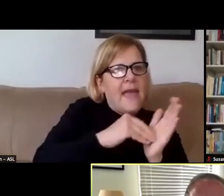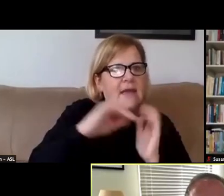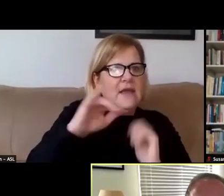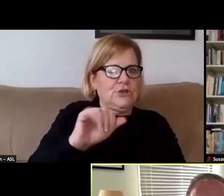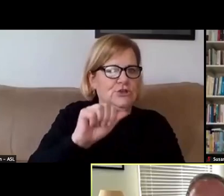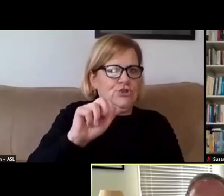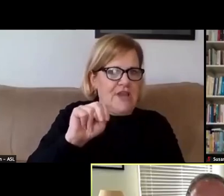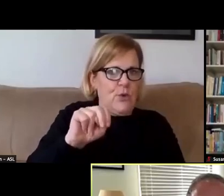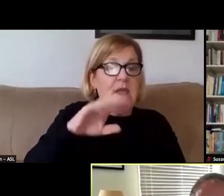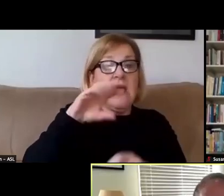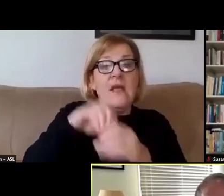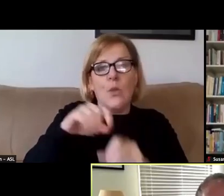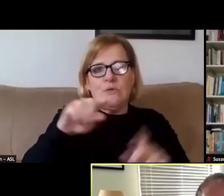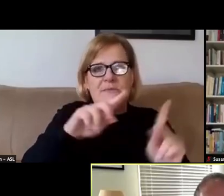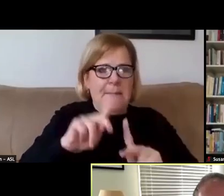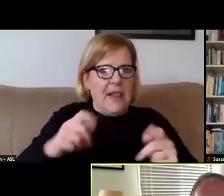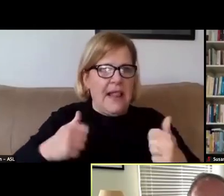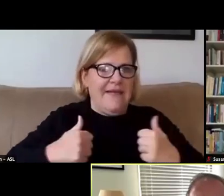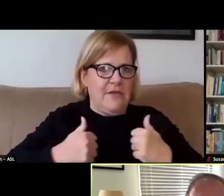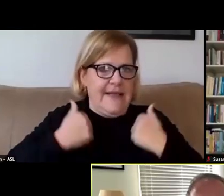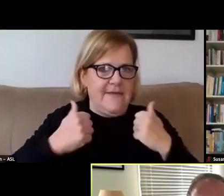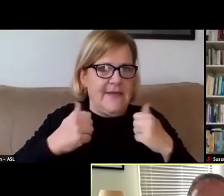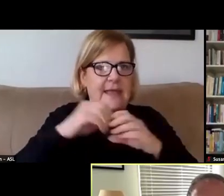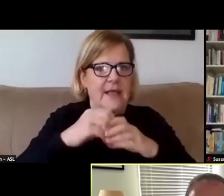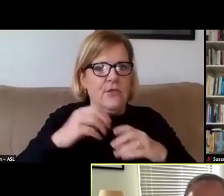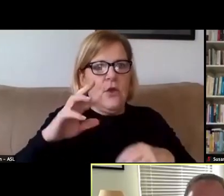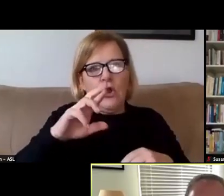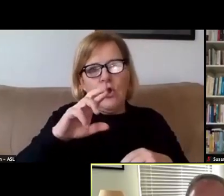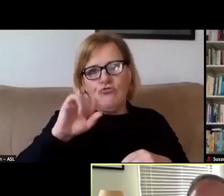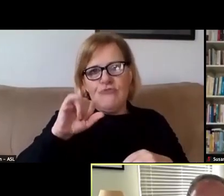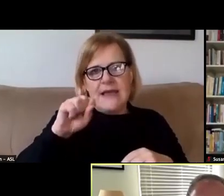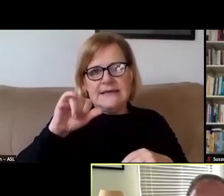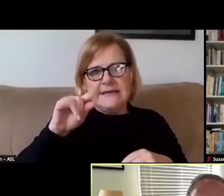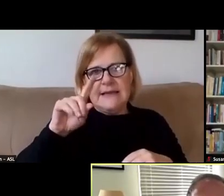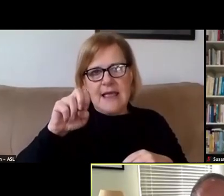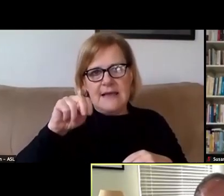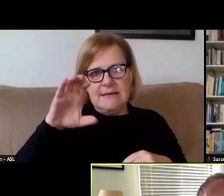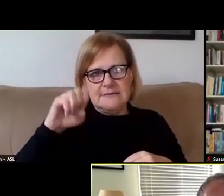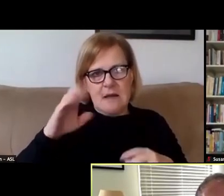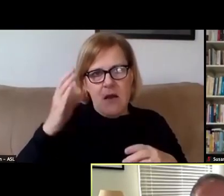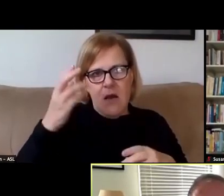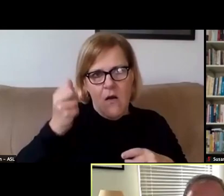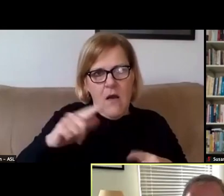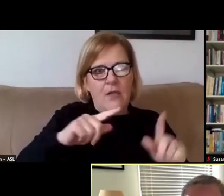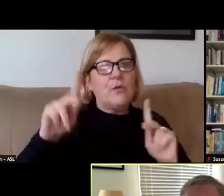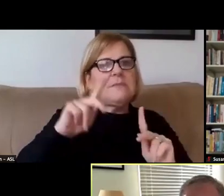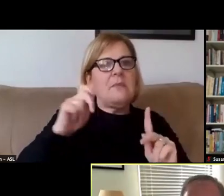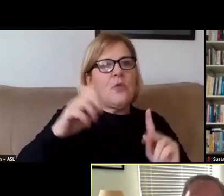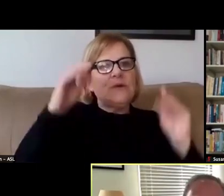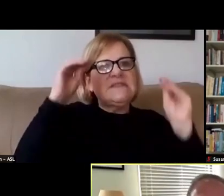including those living in residence halls and those who teach in person. We'll also require weekly testing